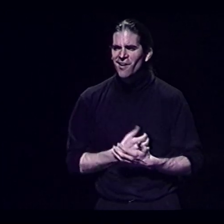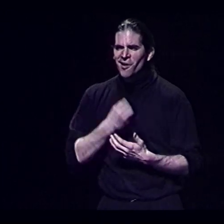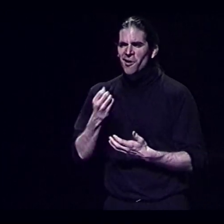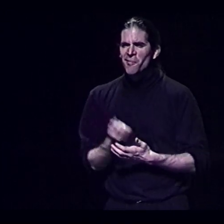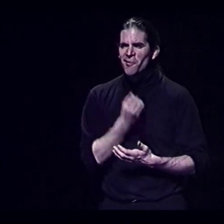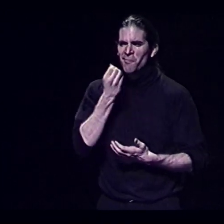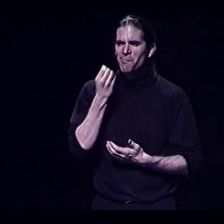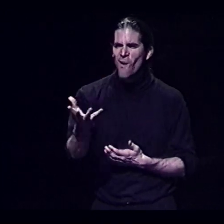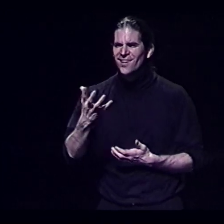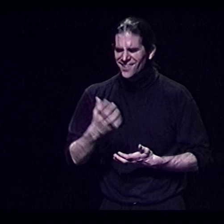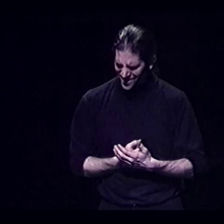Poetry